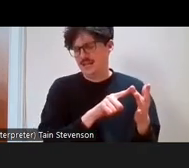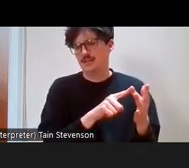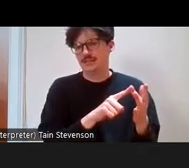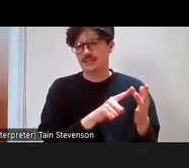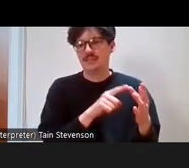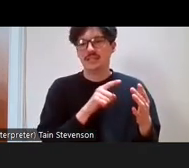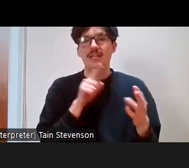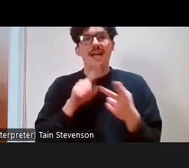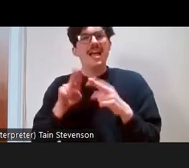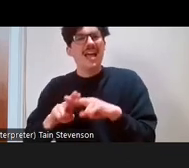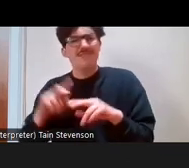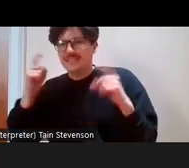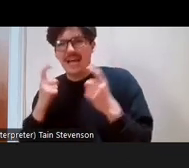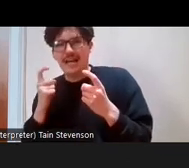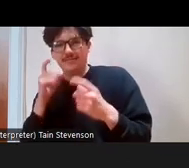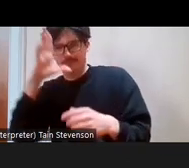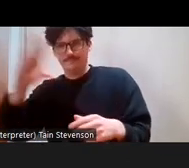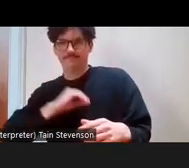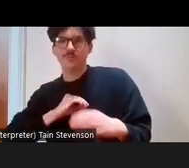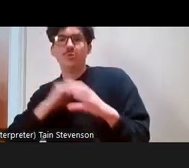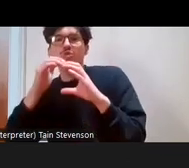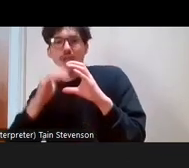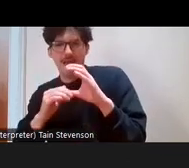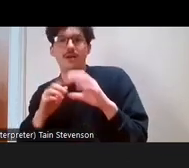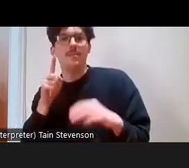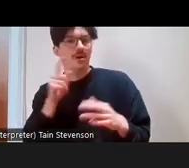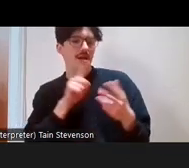the chat if you're not able to. But it really helps us kind of be a bit more interactive.